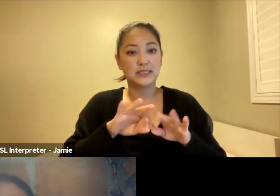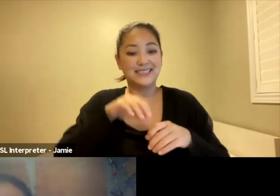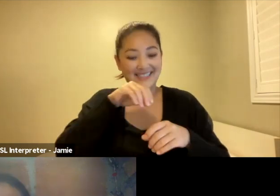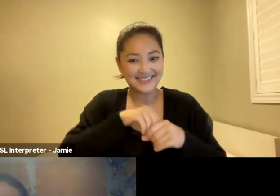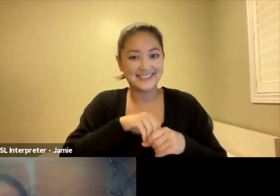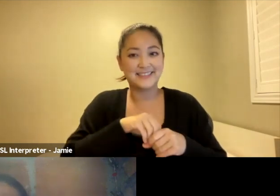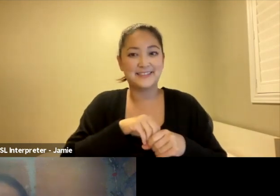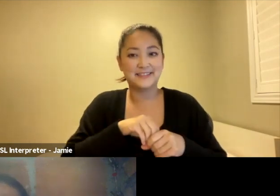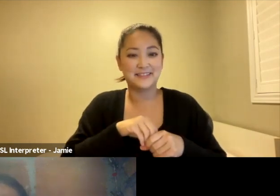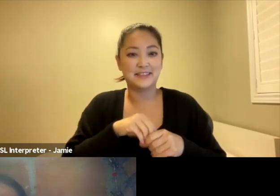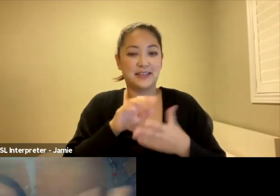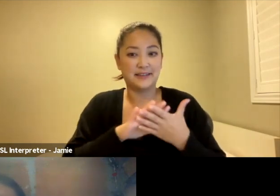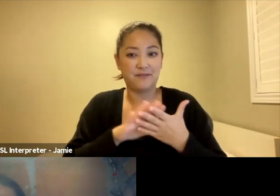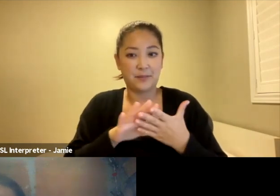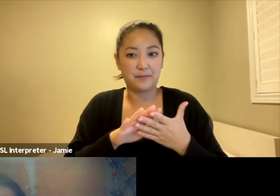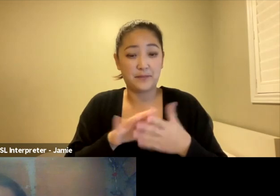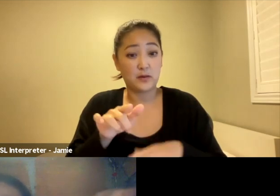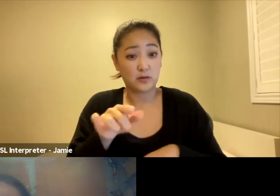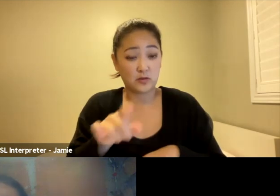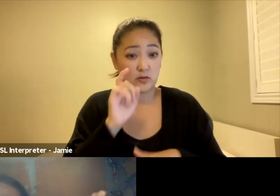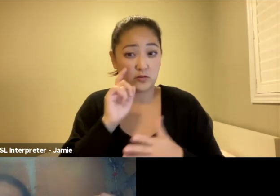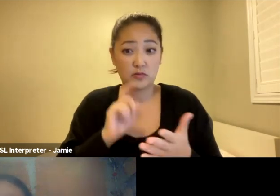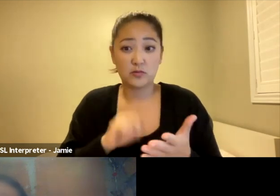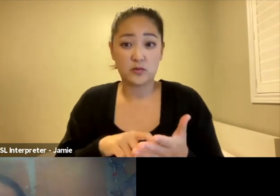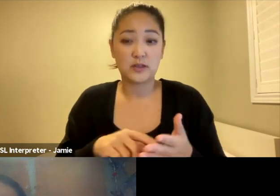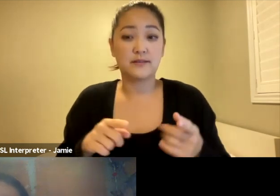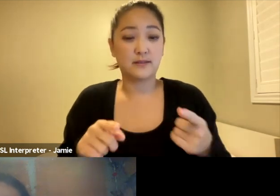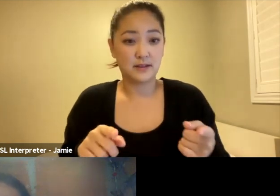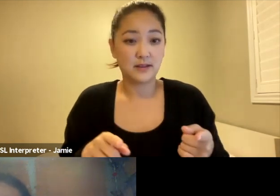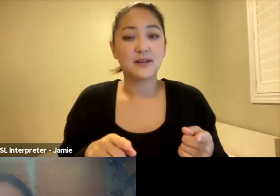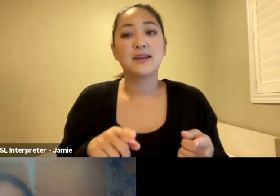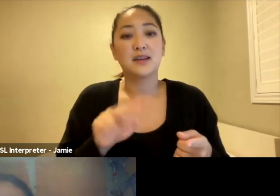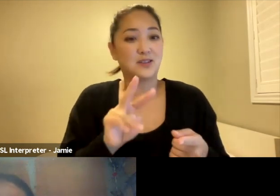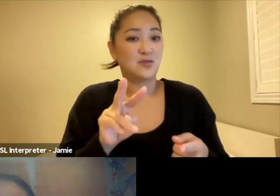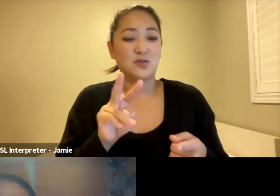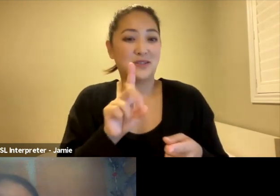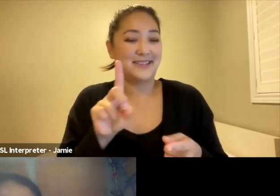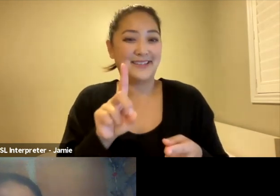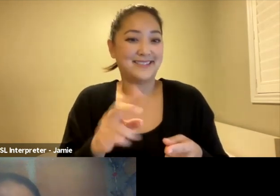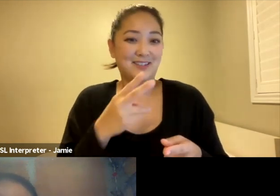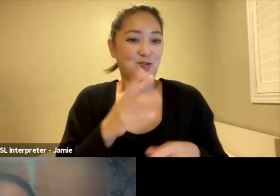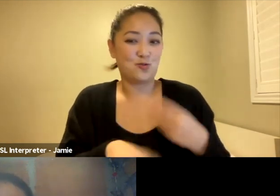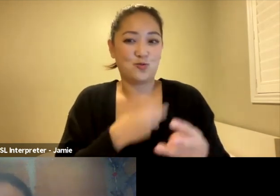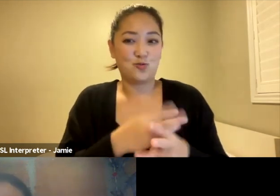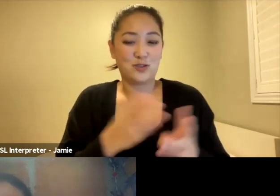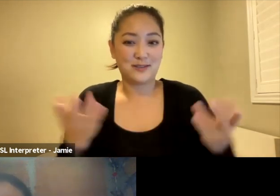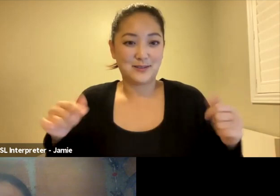When you get into the film, you see there is two times, two dimensions, two worlds, and on the manufacture of the film,